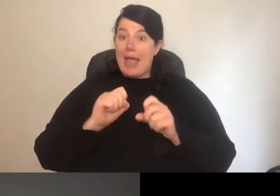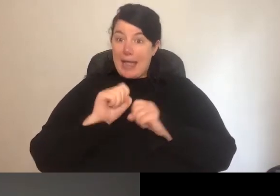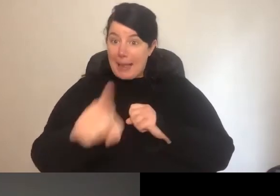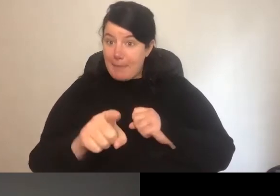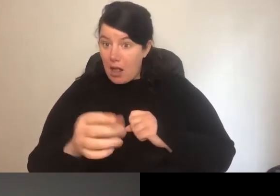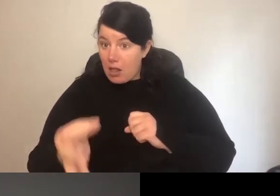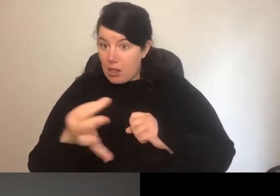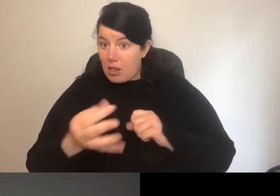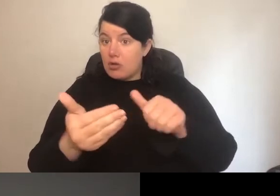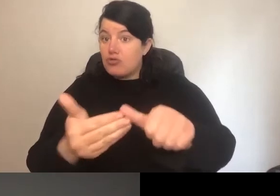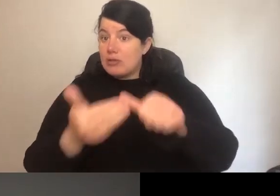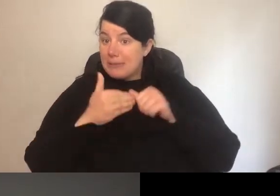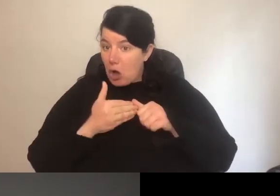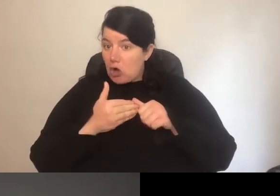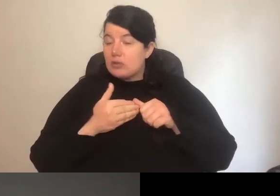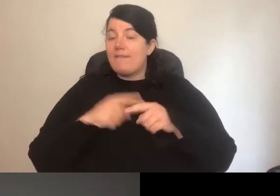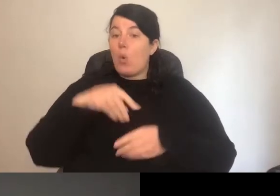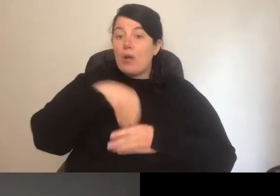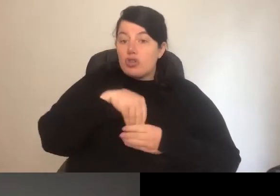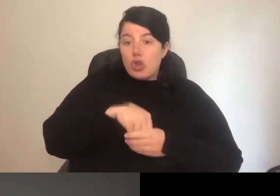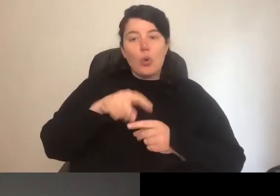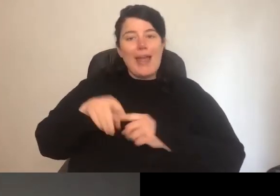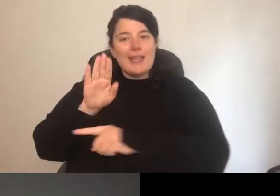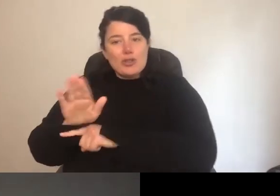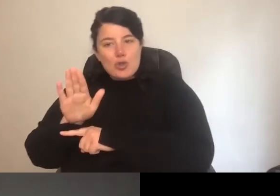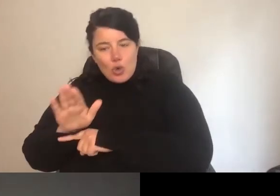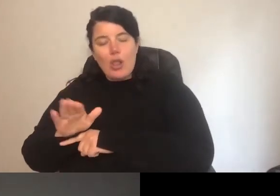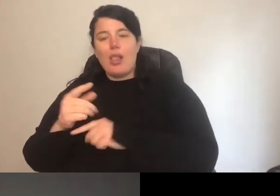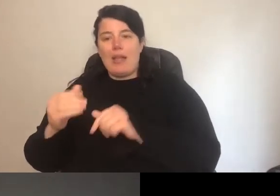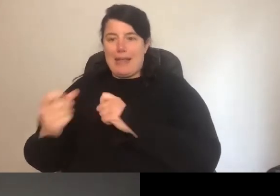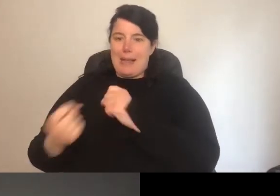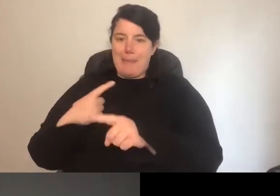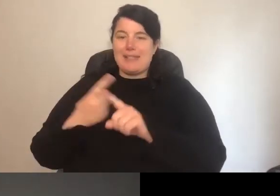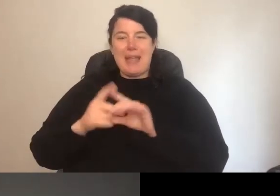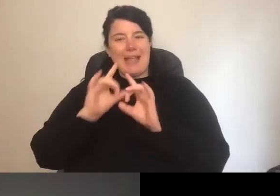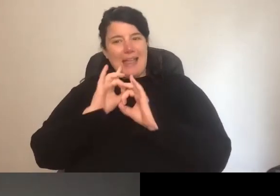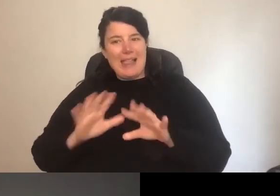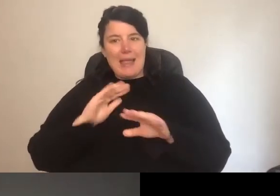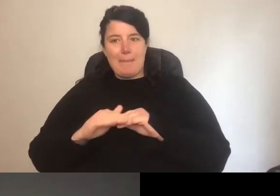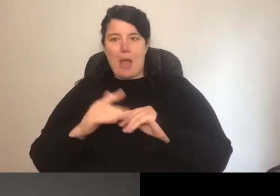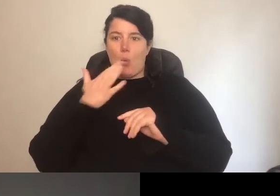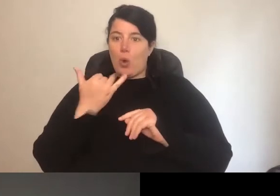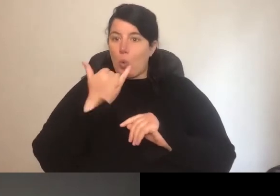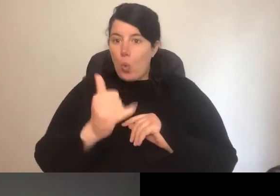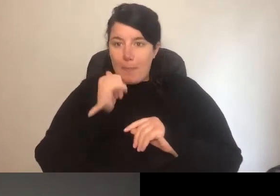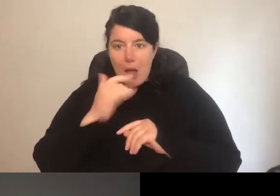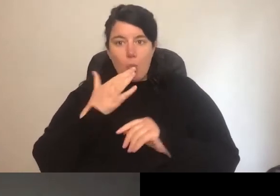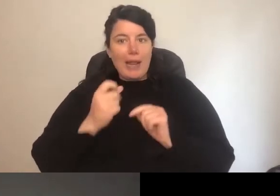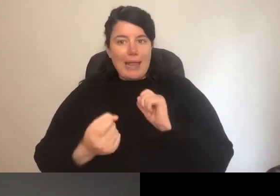communications to external communications and being very clear about what those are, and then sharing that information.